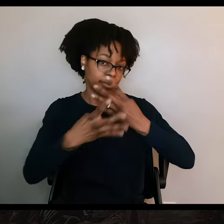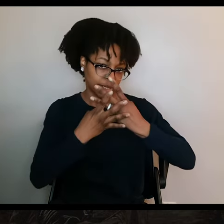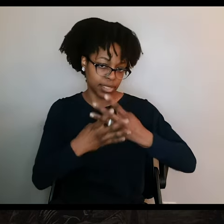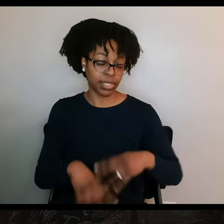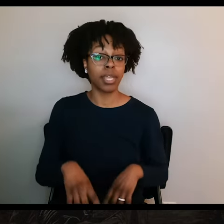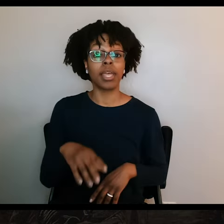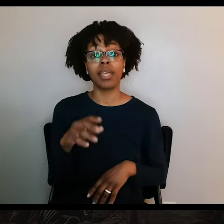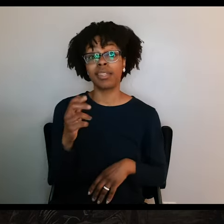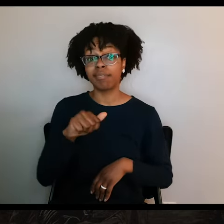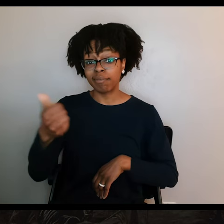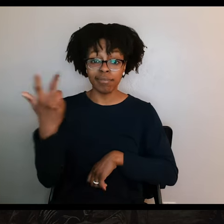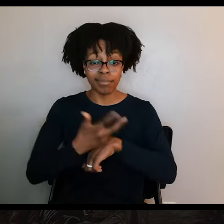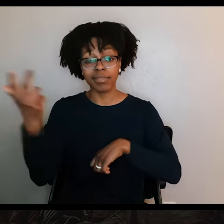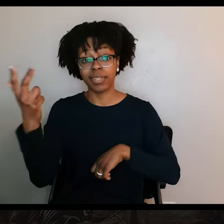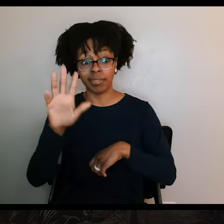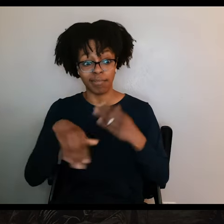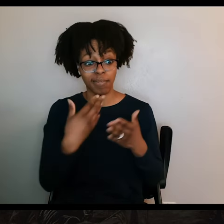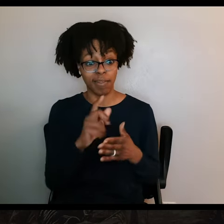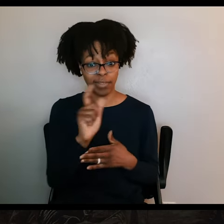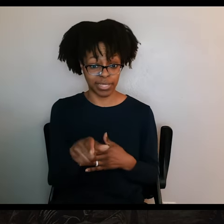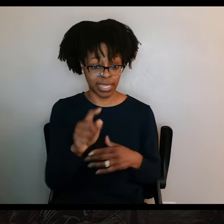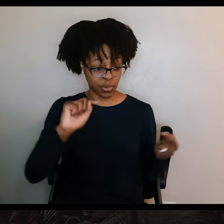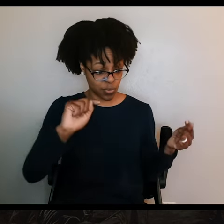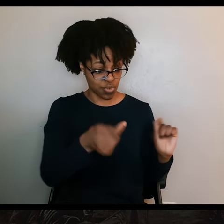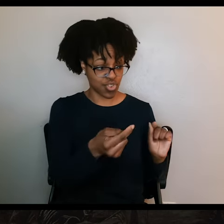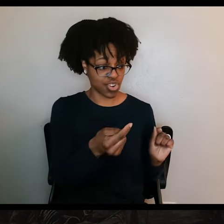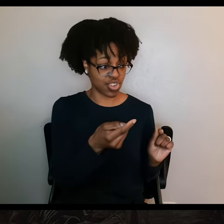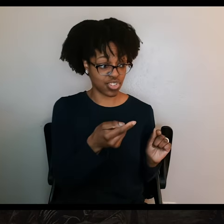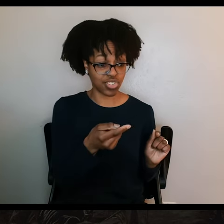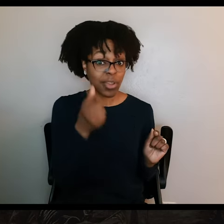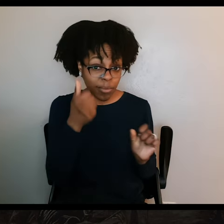Texans from the battlefield back here, including James Fannin, who laid on the battlefield for two